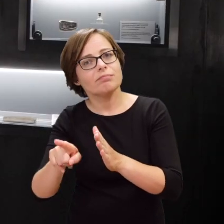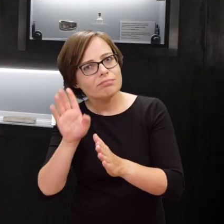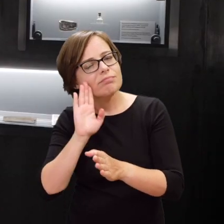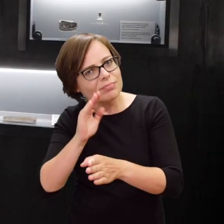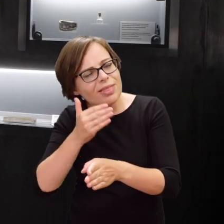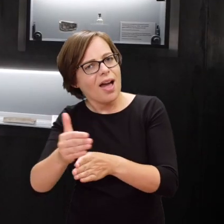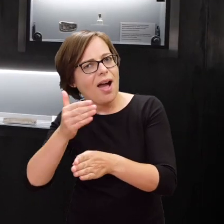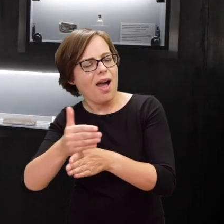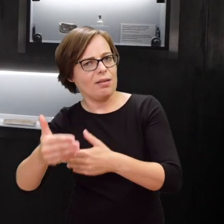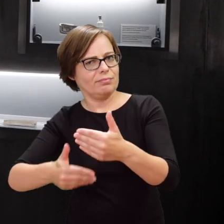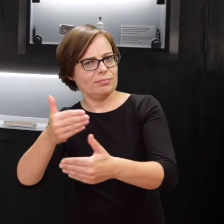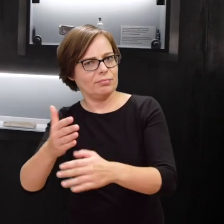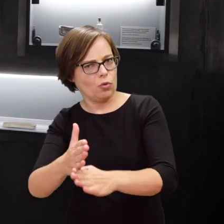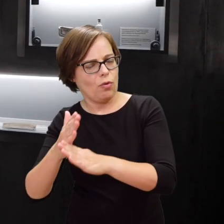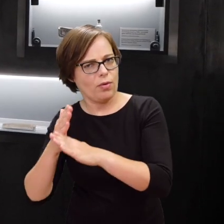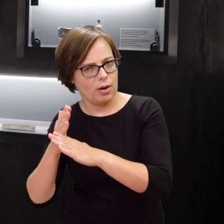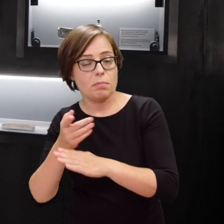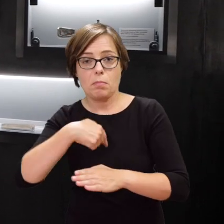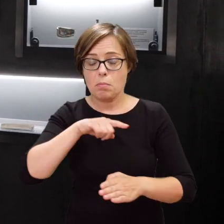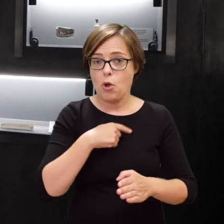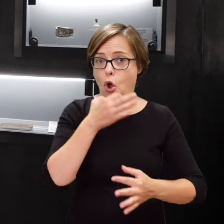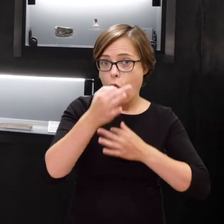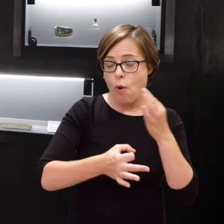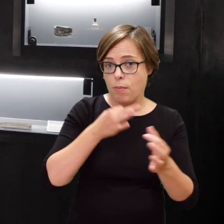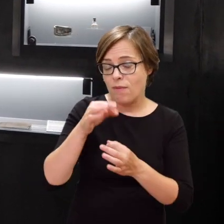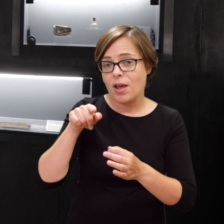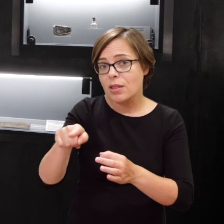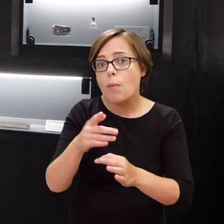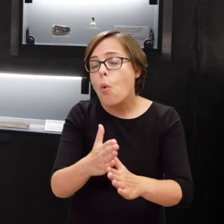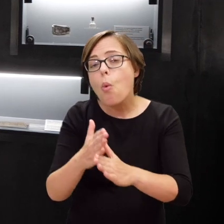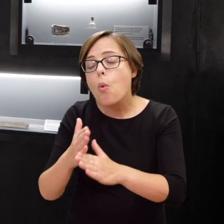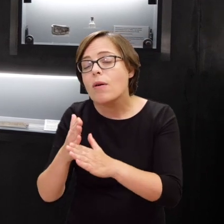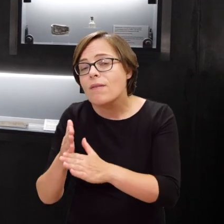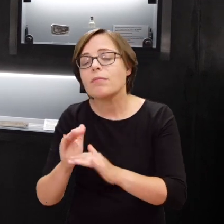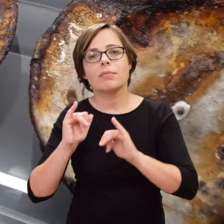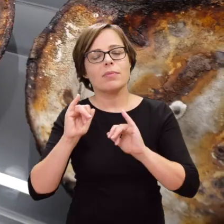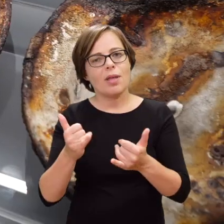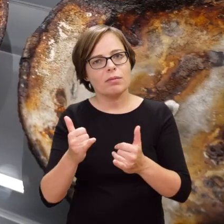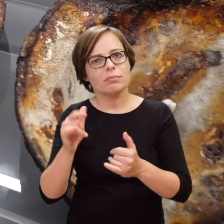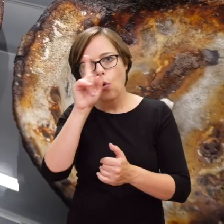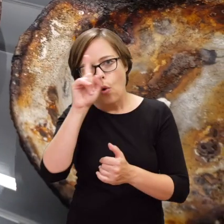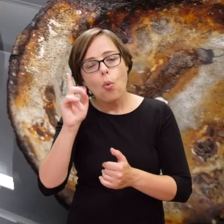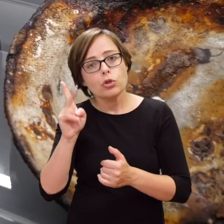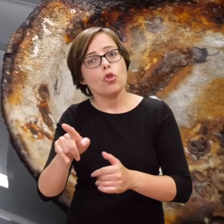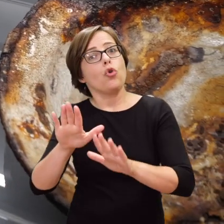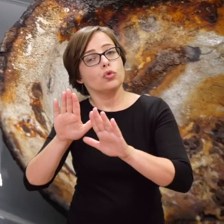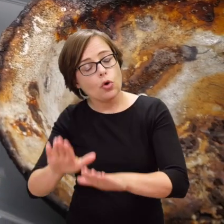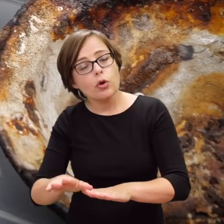We tell the story of hiding in the rubble through the voices of those who hid there.